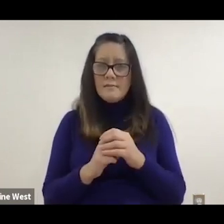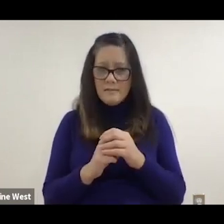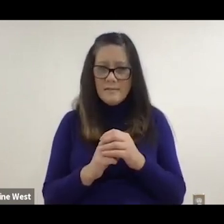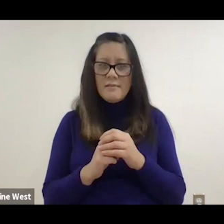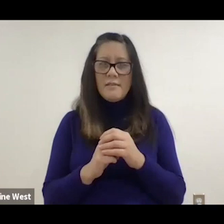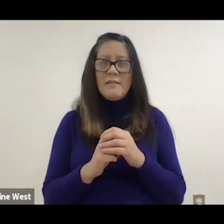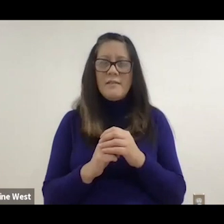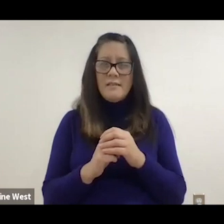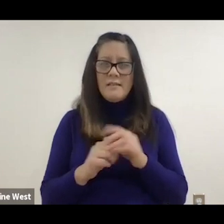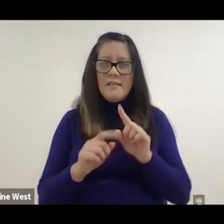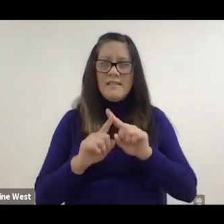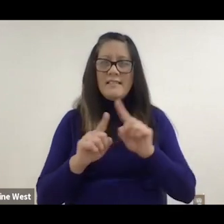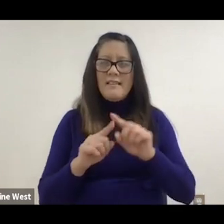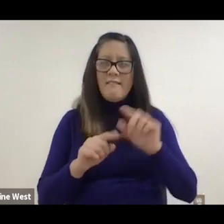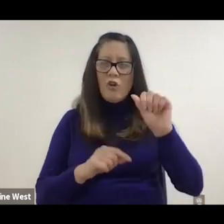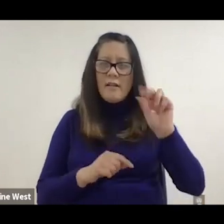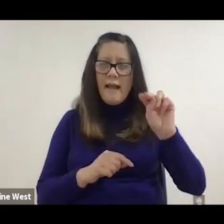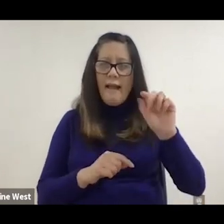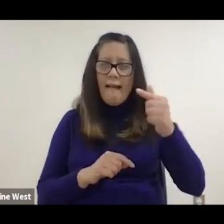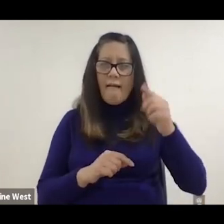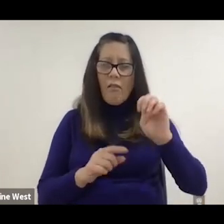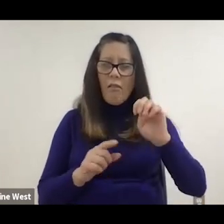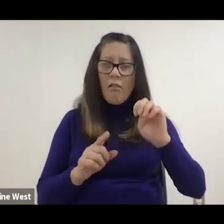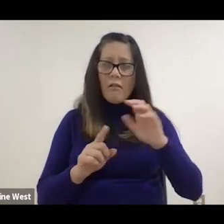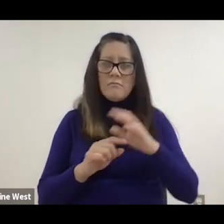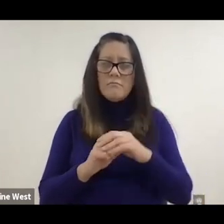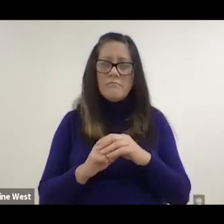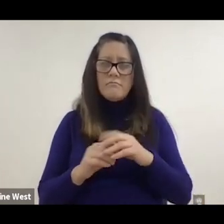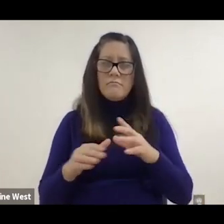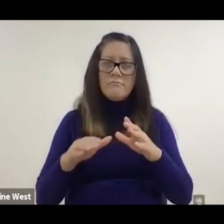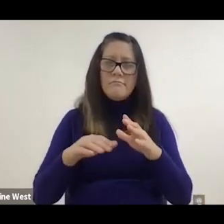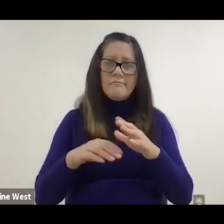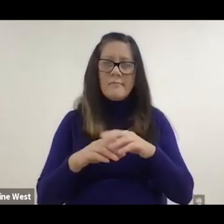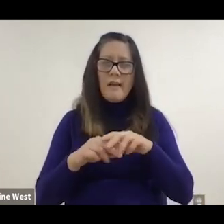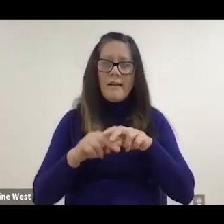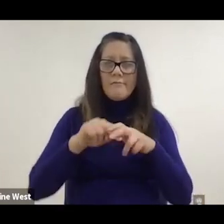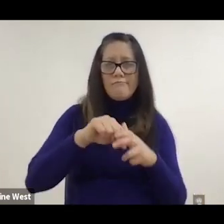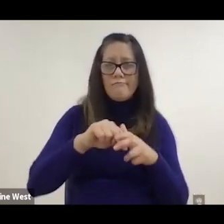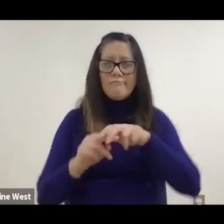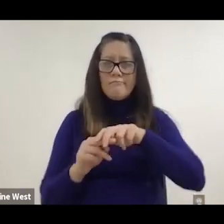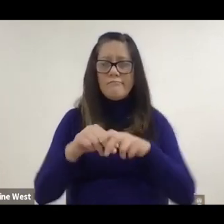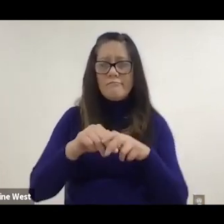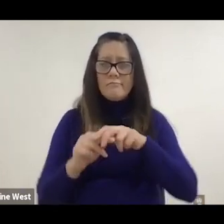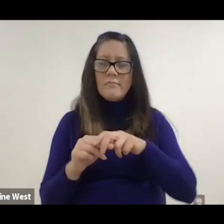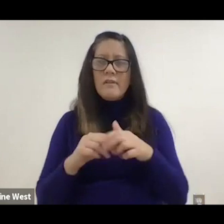angle or lift off. In order to reduce capillary pressure and allow the blood return